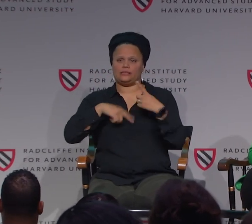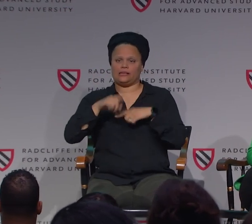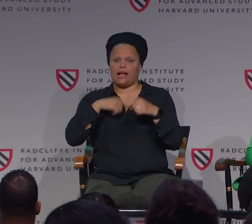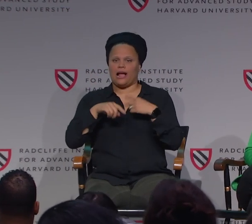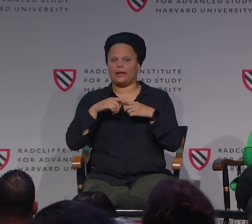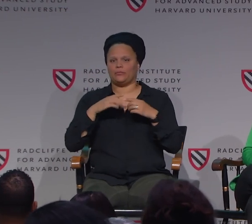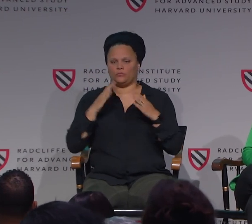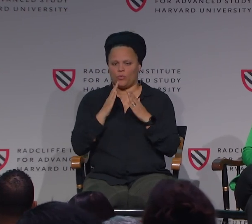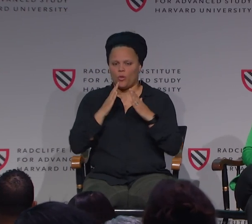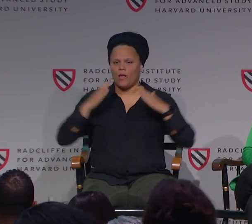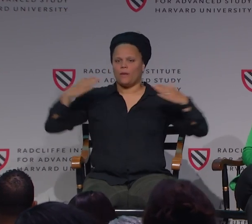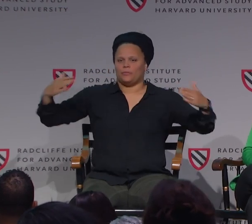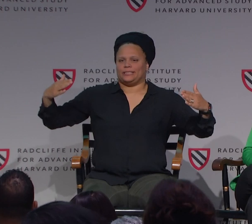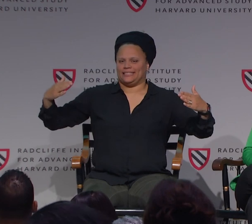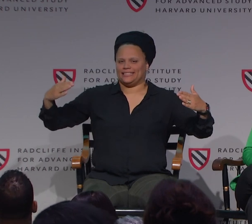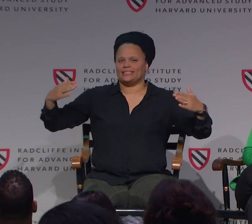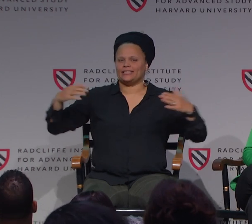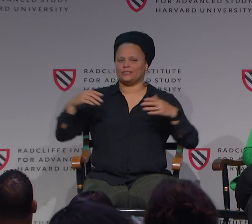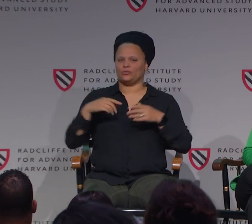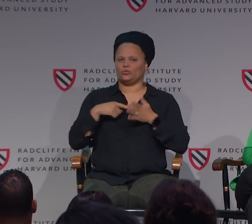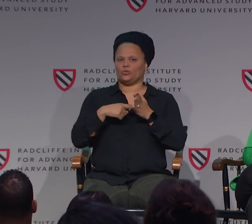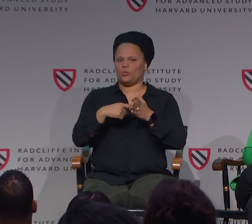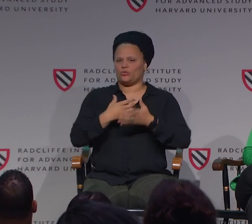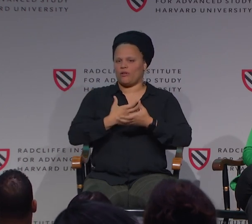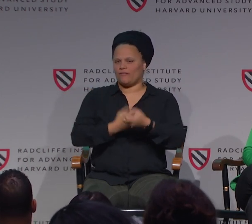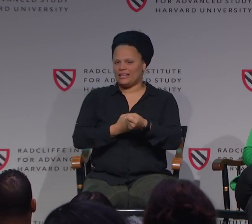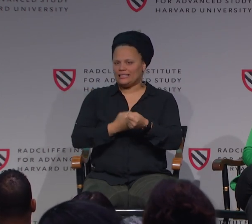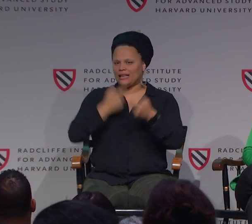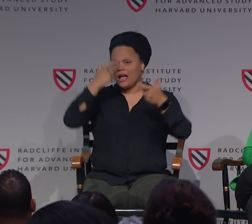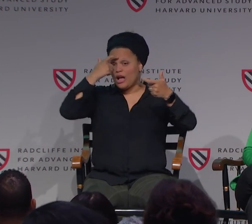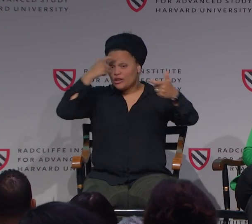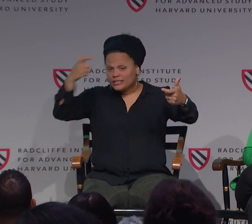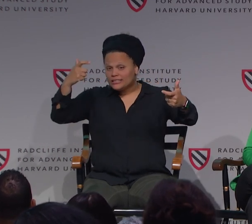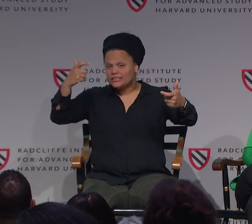Also assign, also being conveyed--